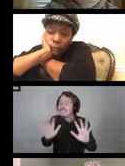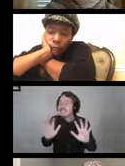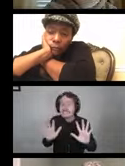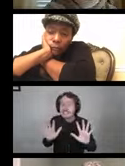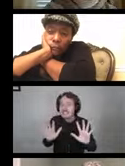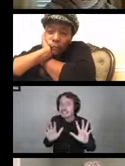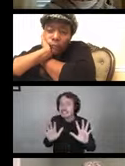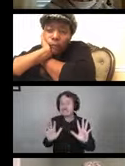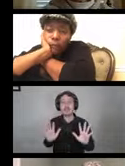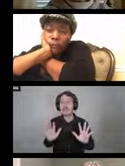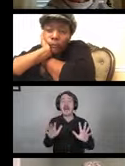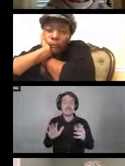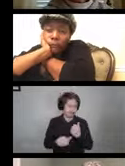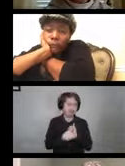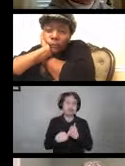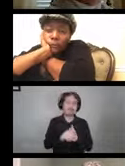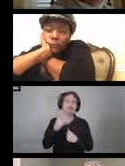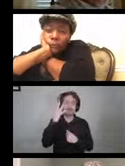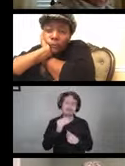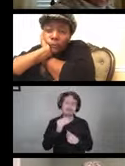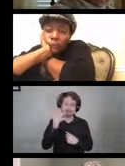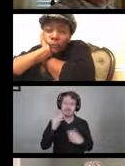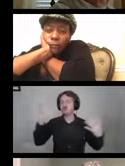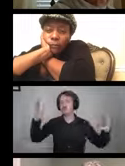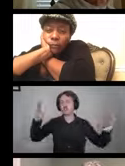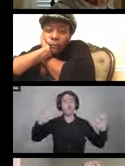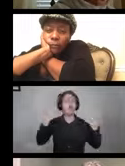I have been there and done that and we don't want that to happen.